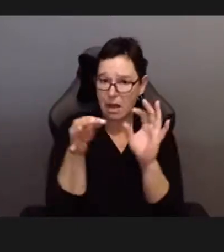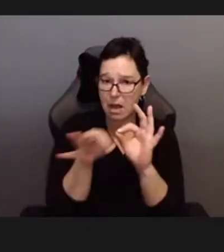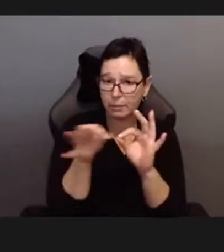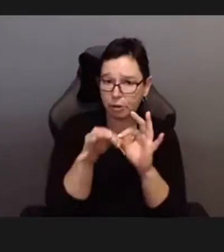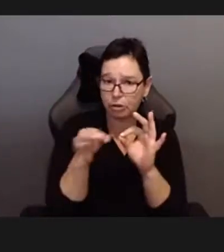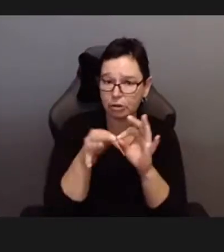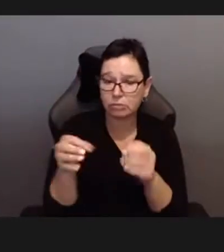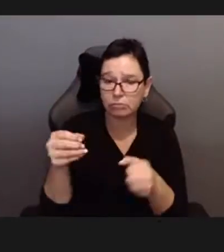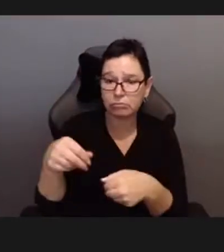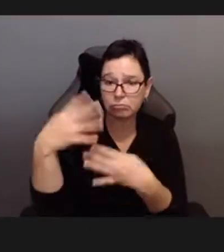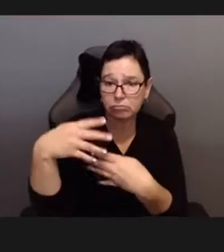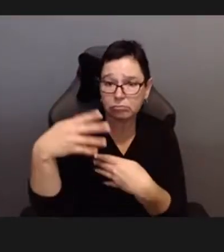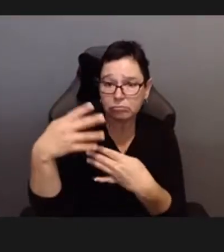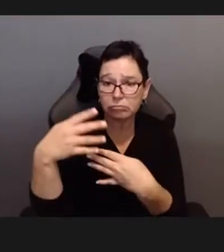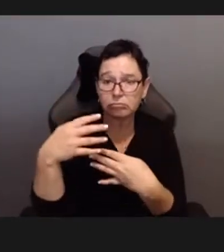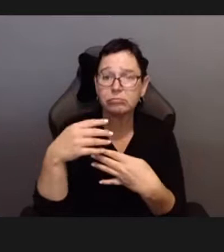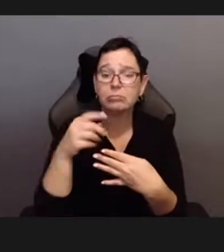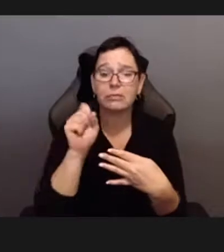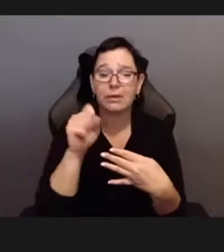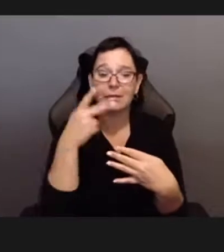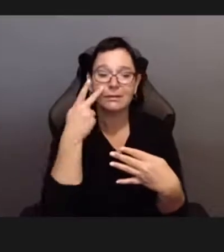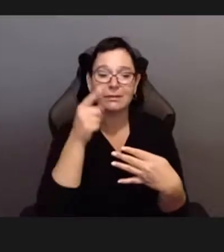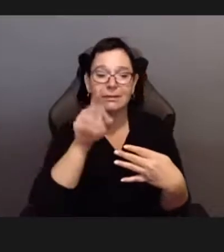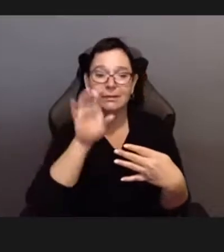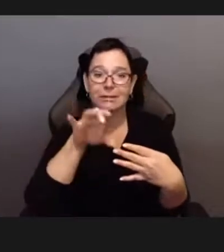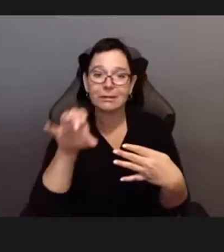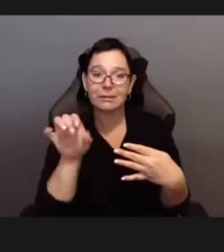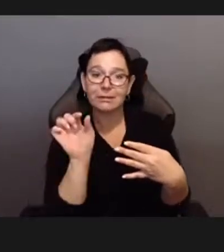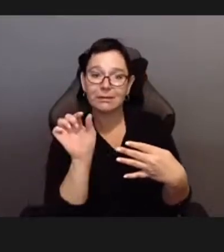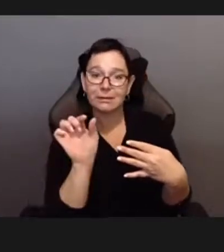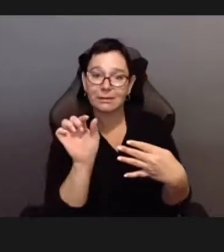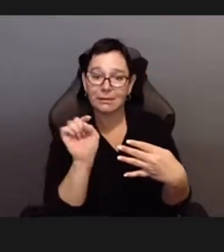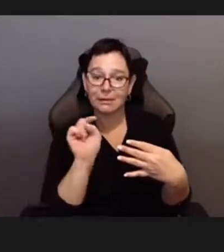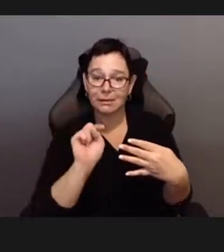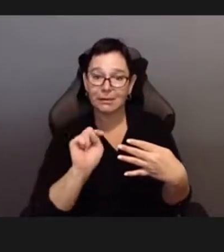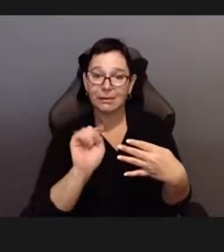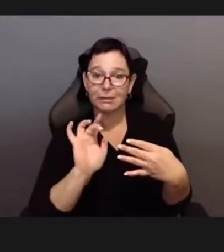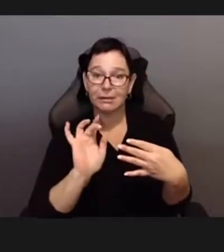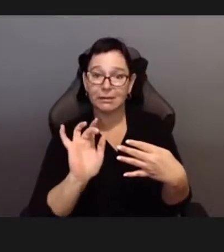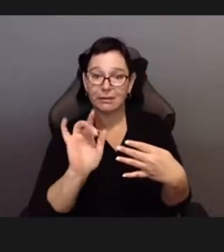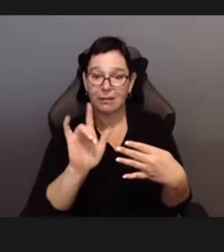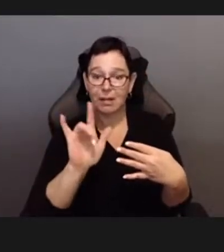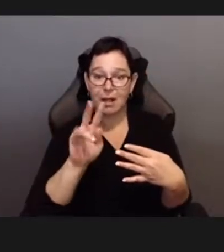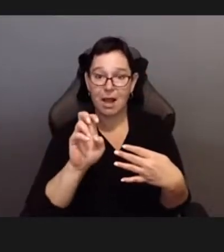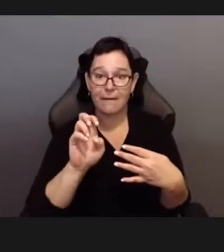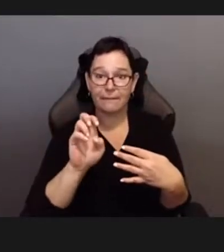I will go over a few access notes, and I’ll be on screen later.